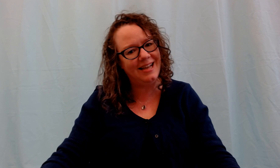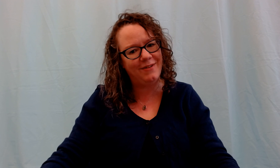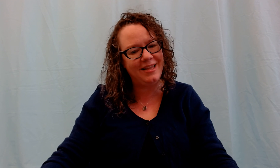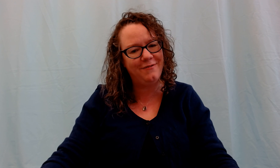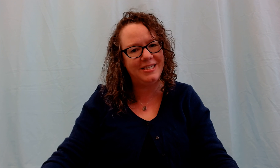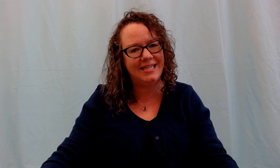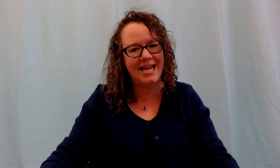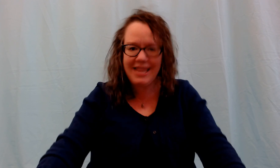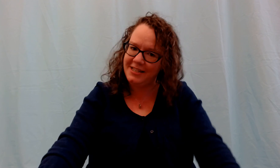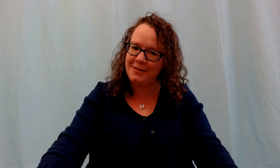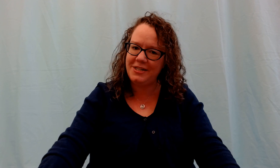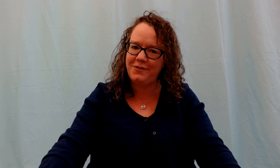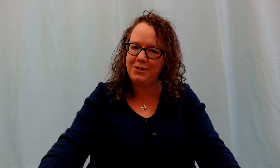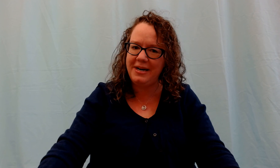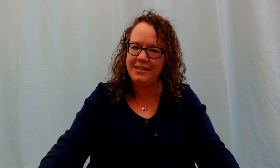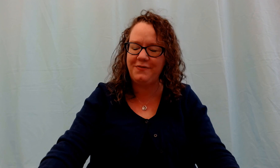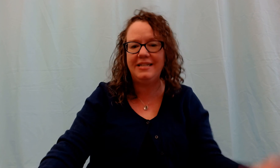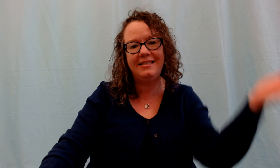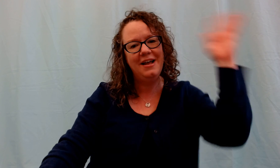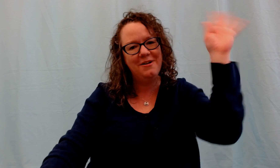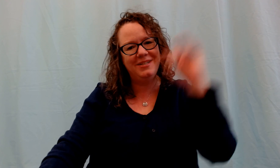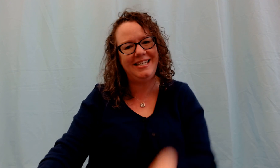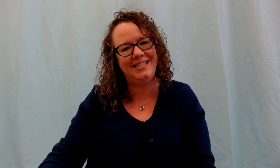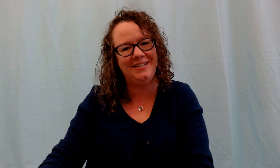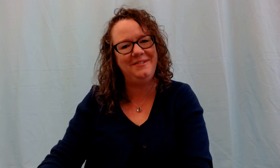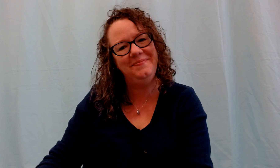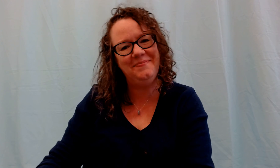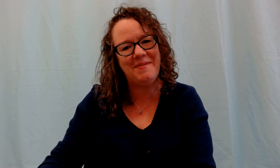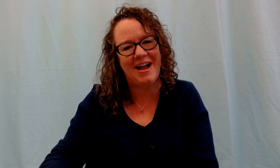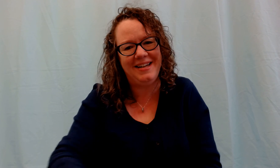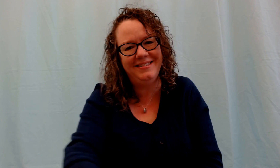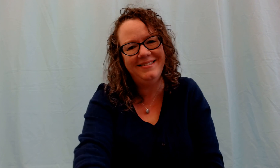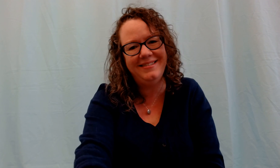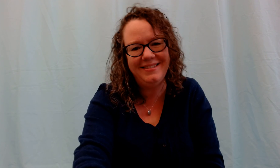everything for today. Thanks so much for joining us friends. We'll see you soon! Bye bye.